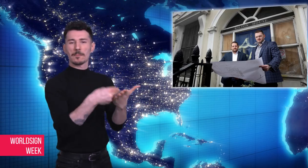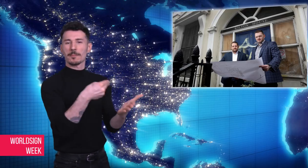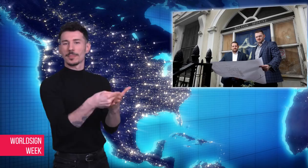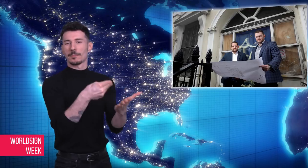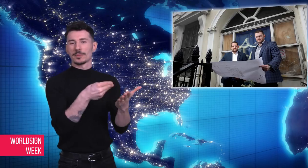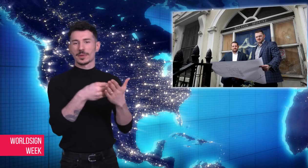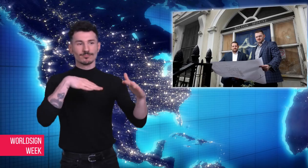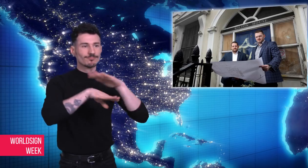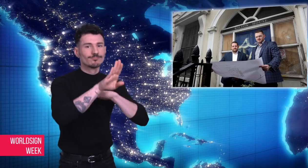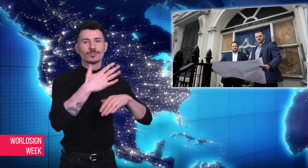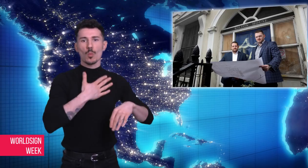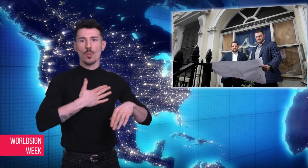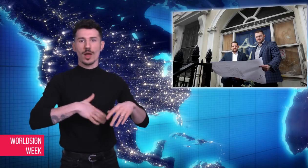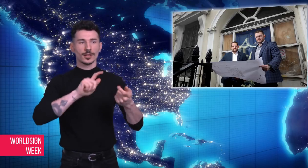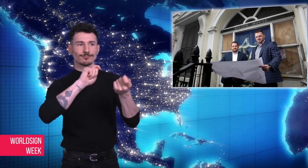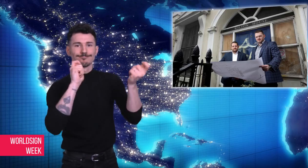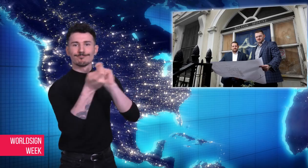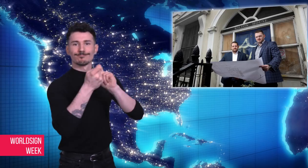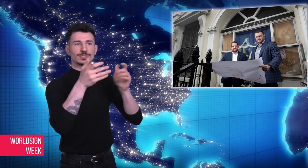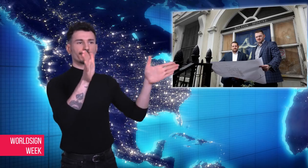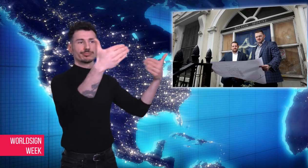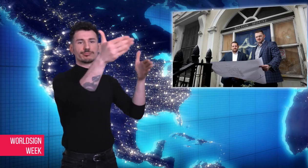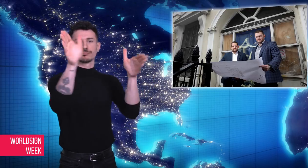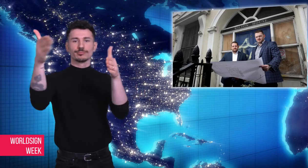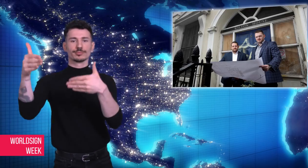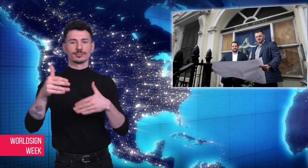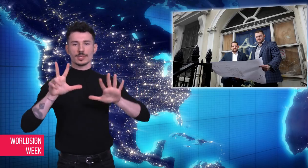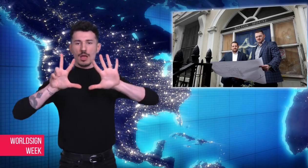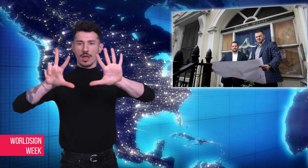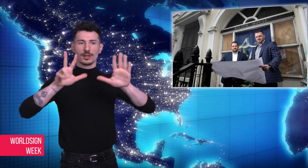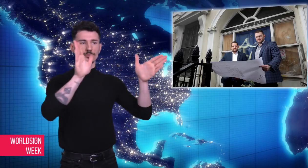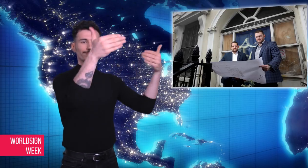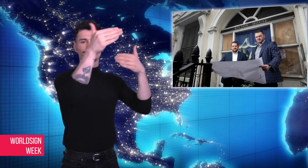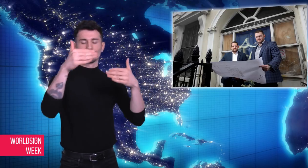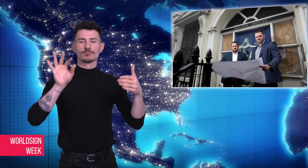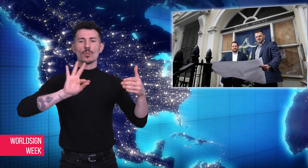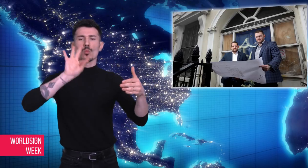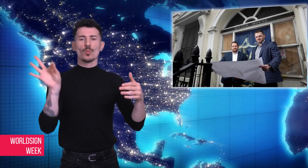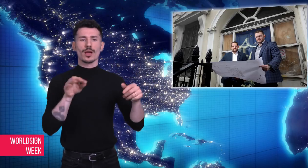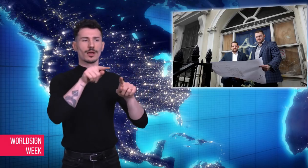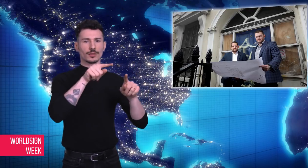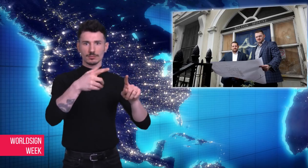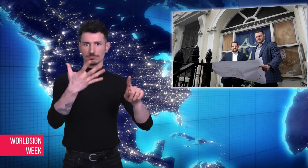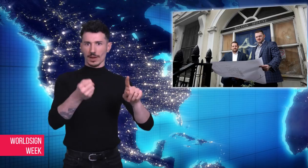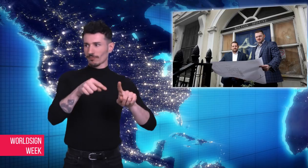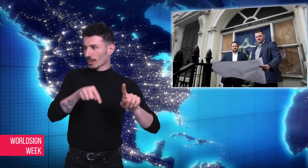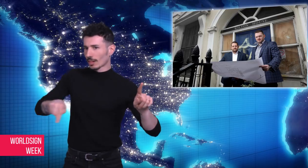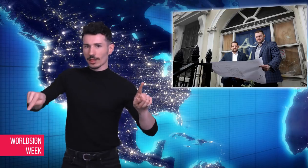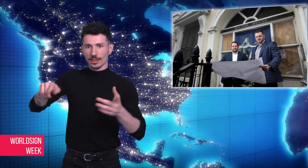away in 2011. The new buyers are hearing and they plan to